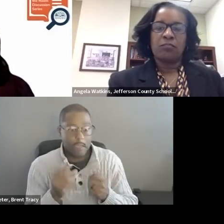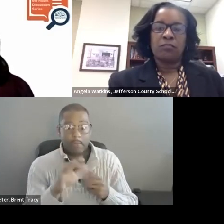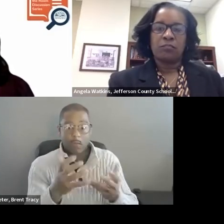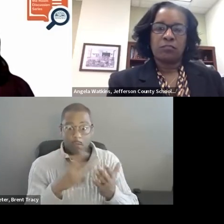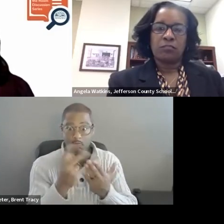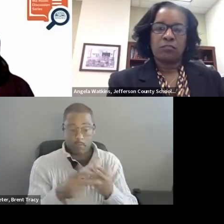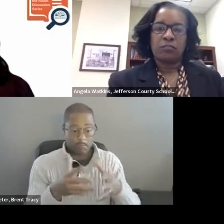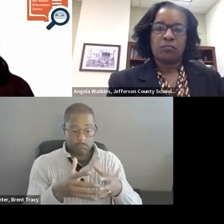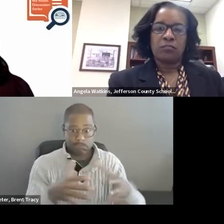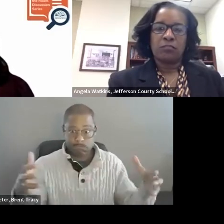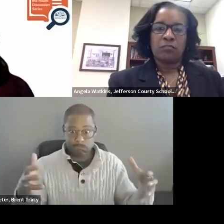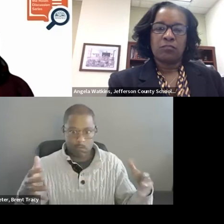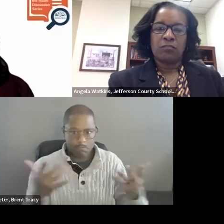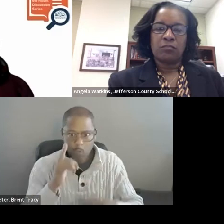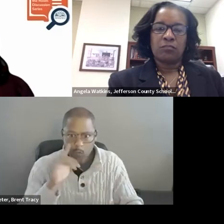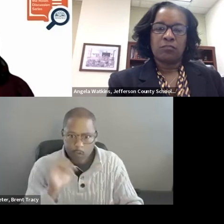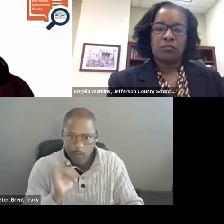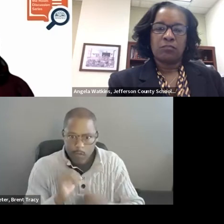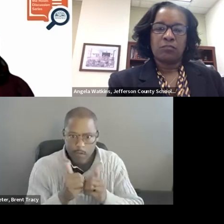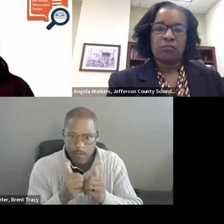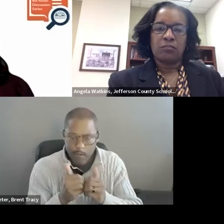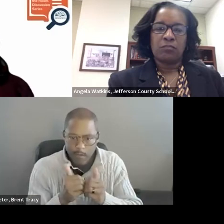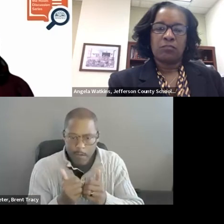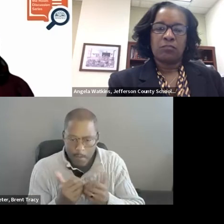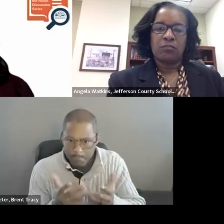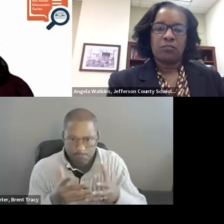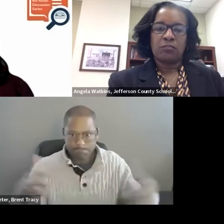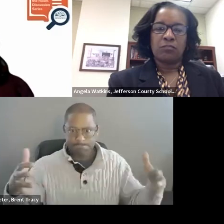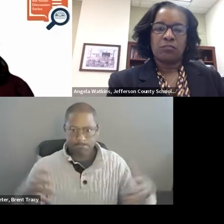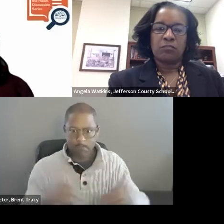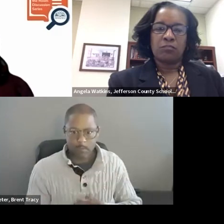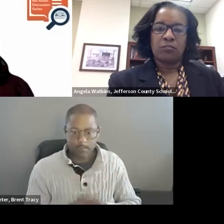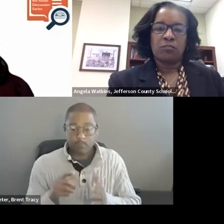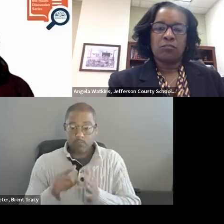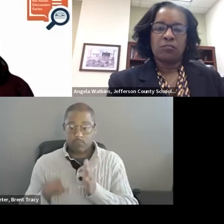But also, the research supports making sure that as we design our programs that we are thinking